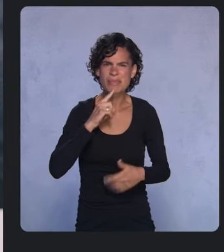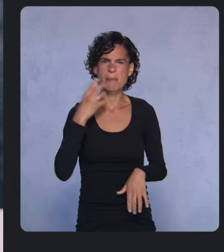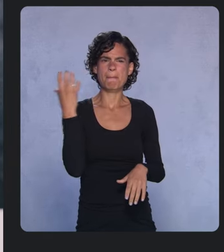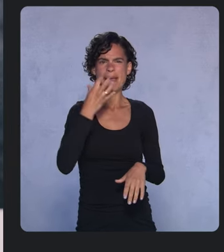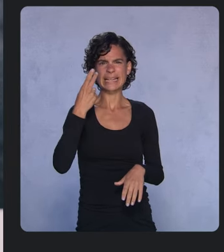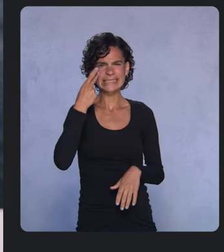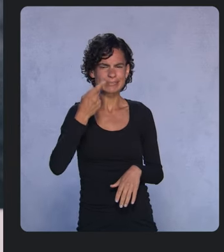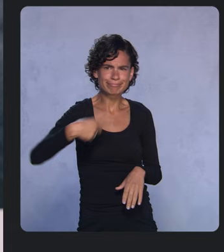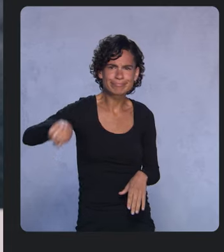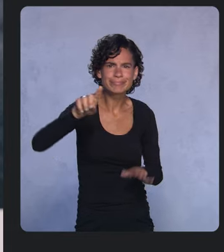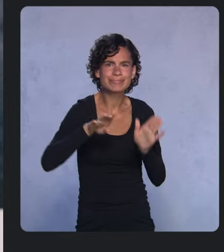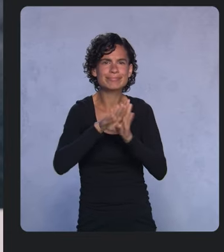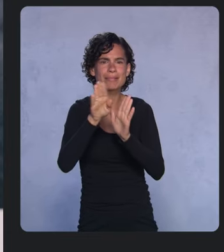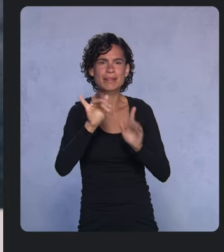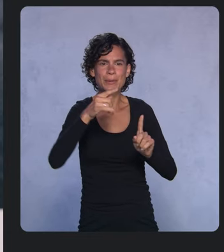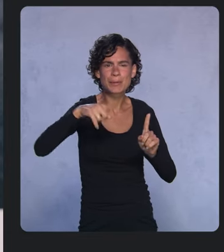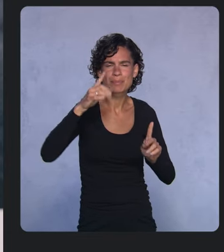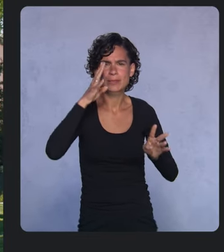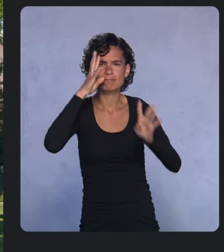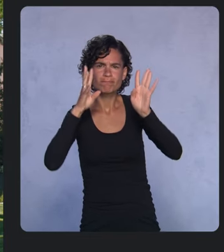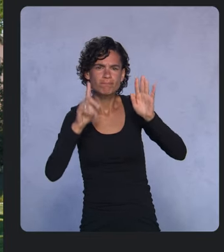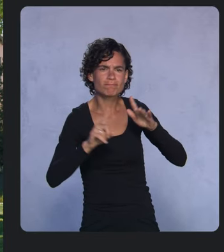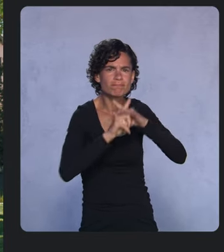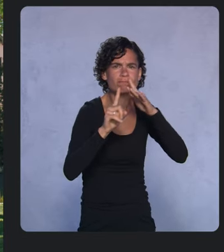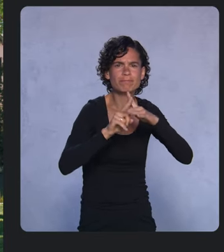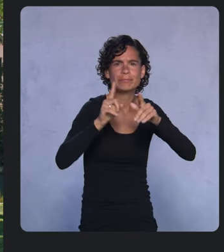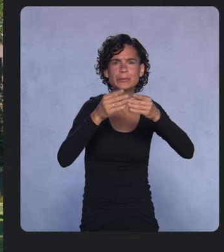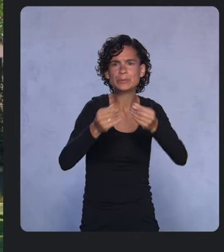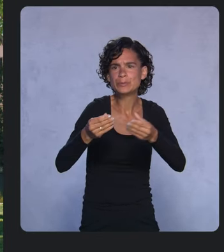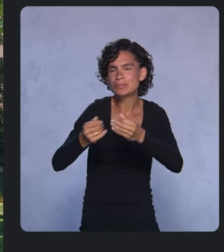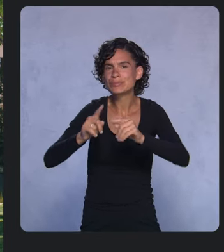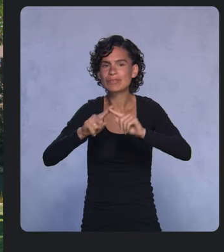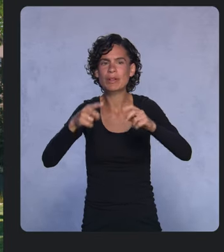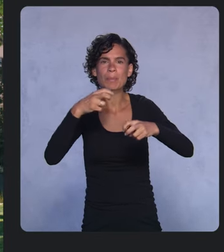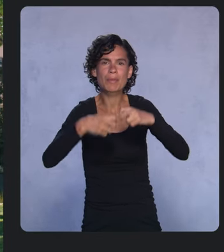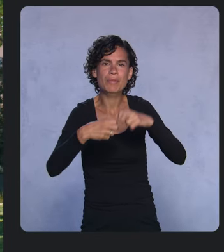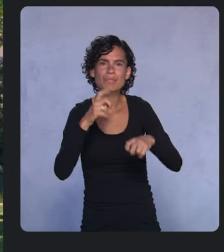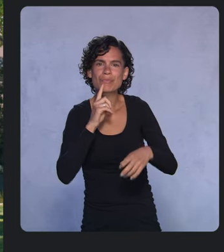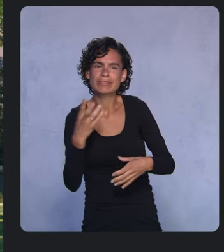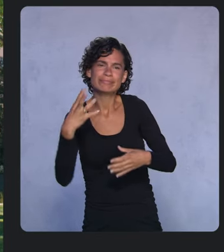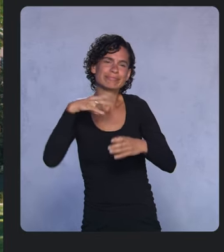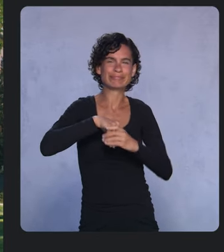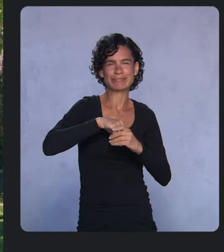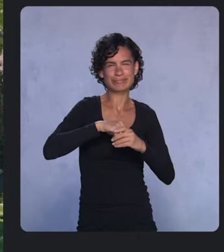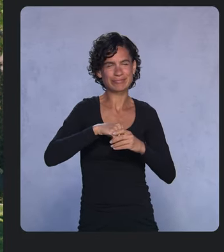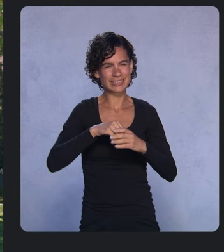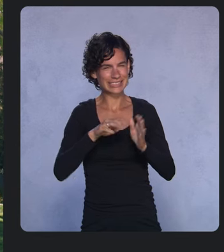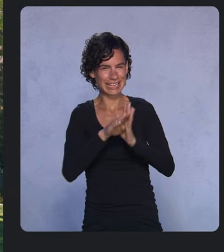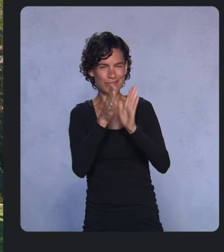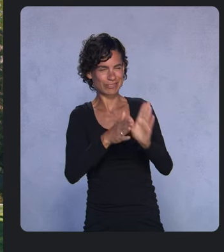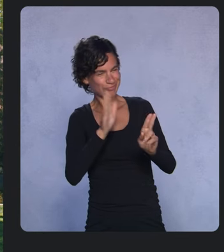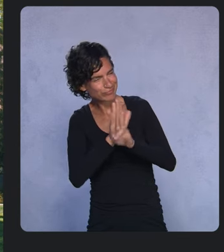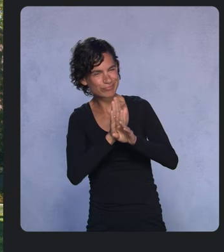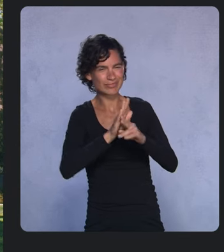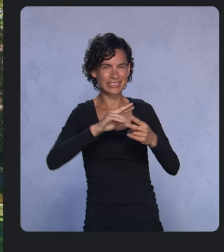to the problems around you. It's in our developer DNA. We're problem solvers drawn to the hardest problems